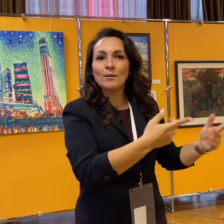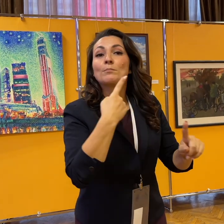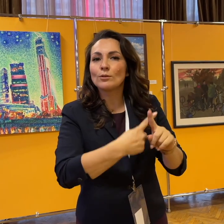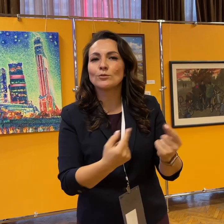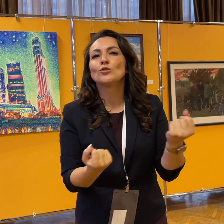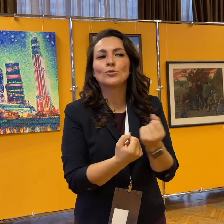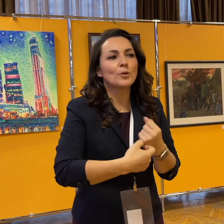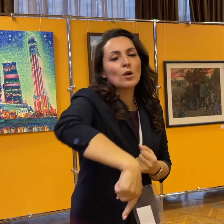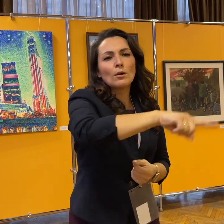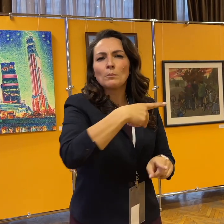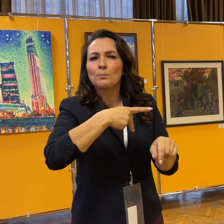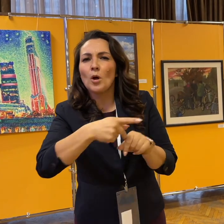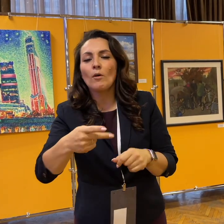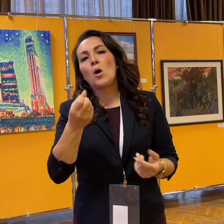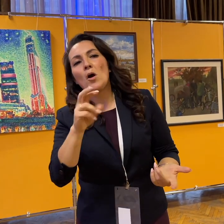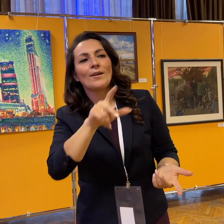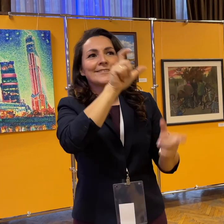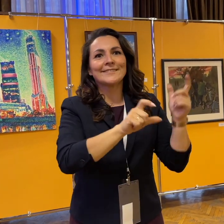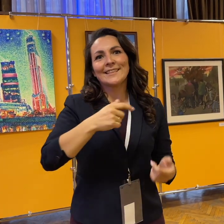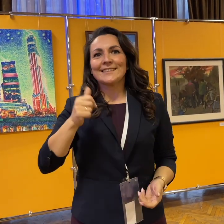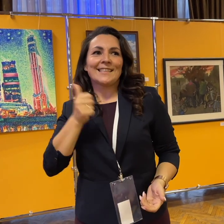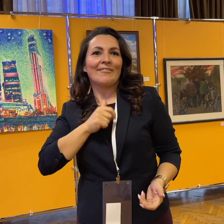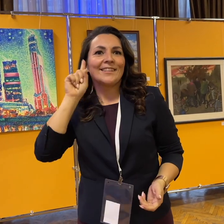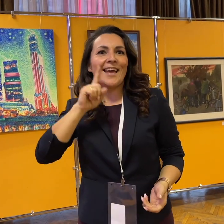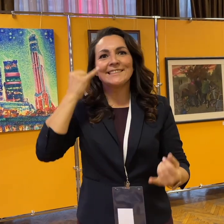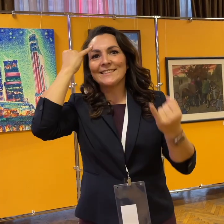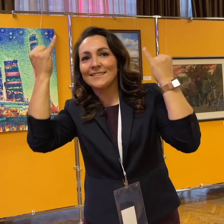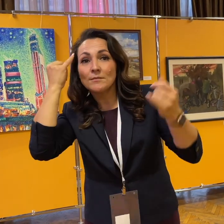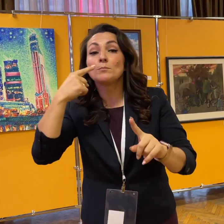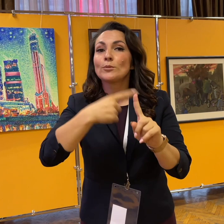the achievements of Deaf artists, to support professional and amateur artists,